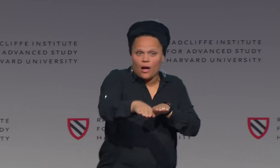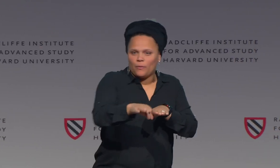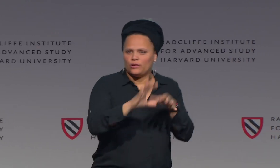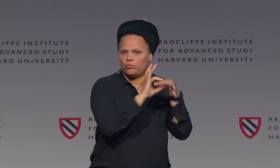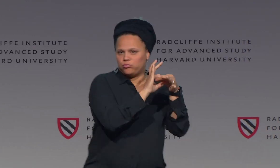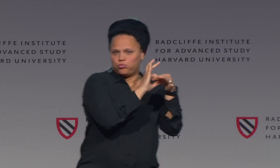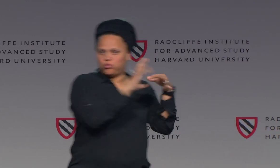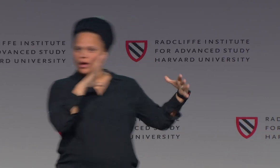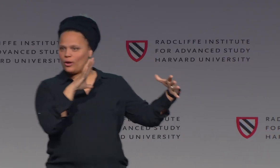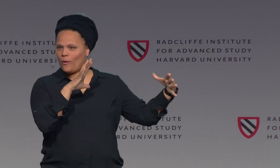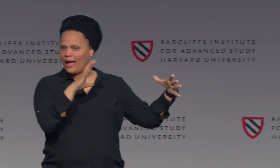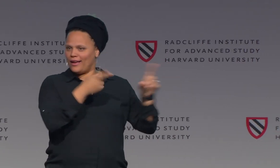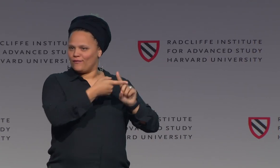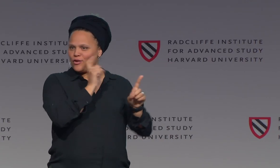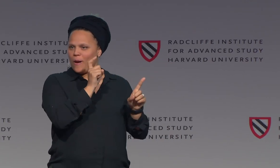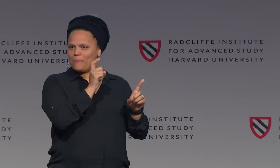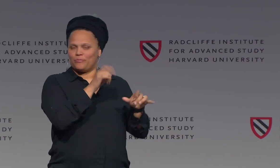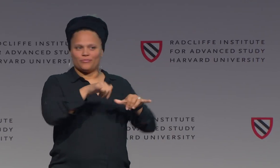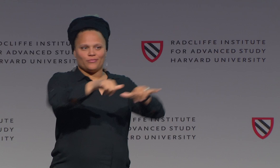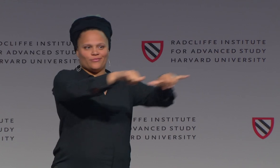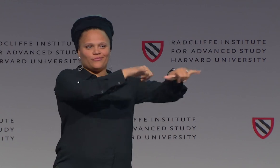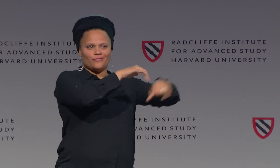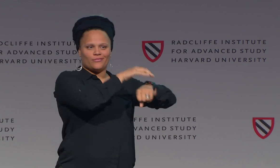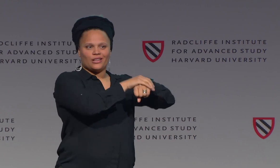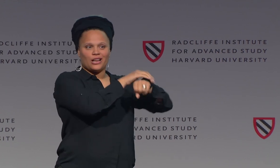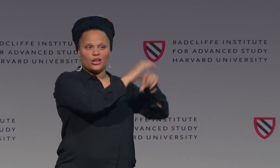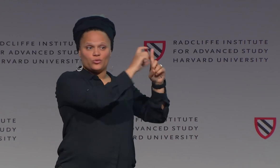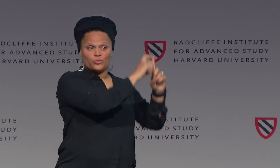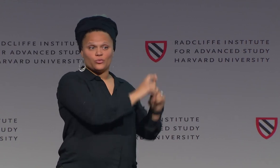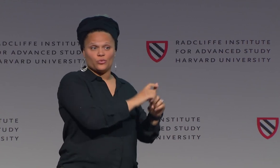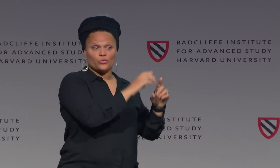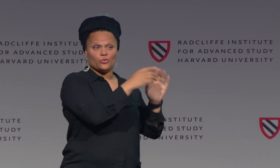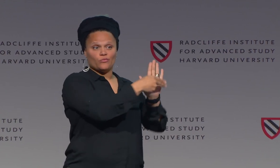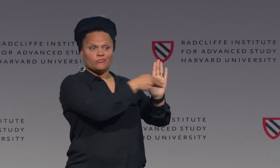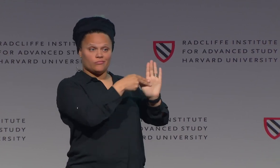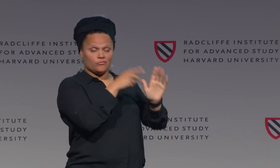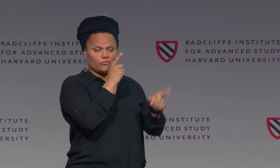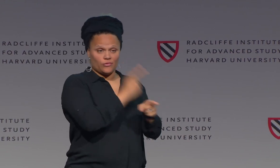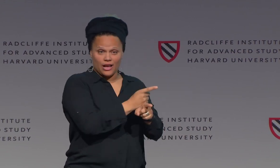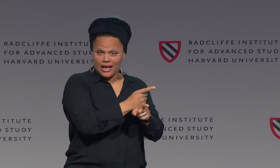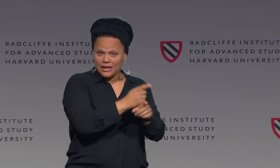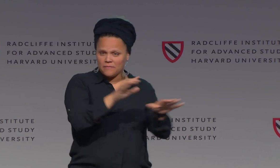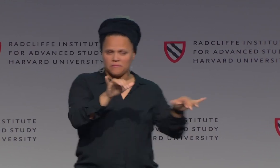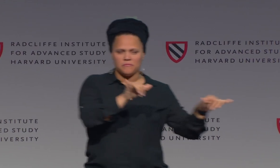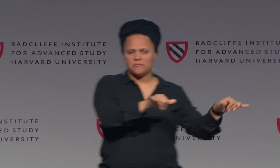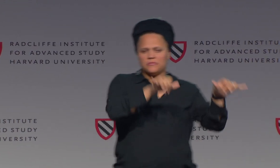But the first step and stage is to disassociate from the norm in those cultural words and labels